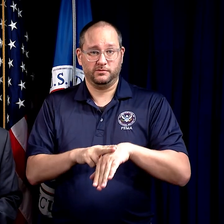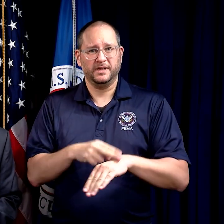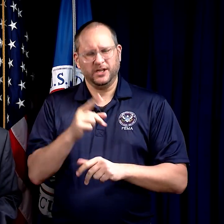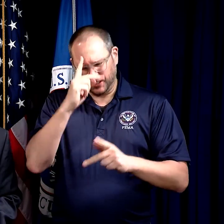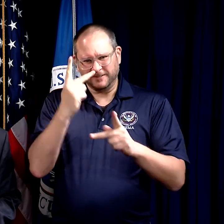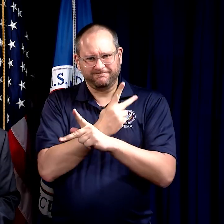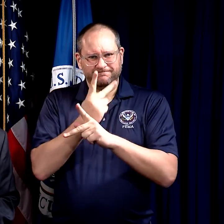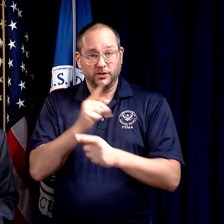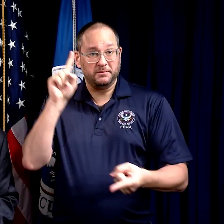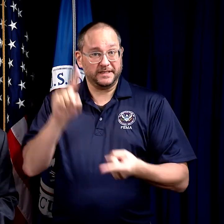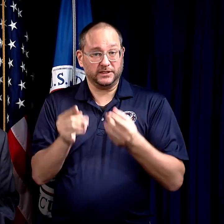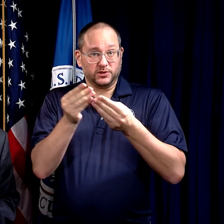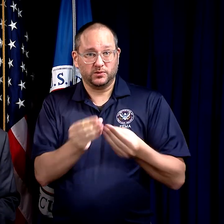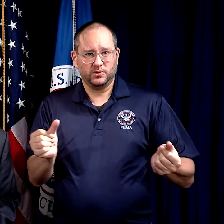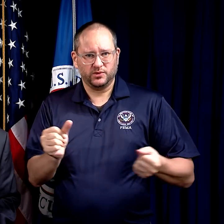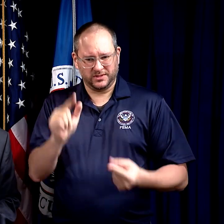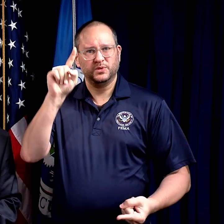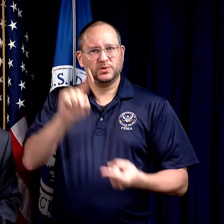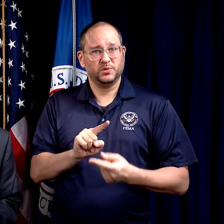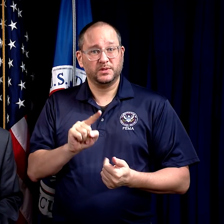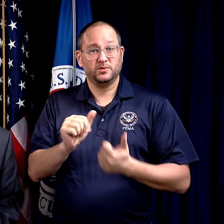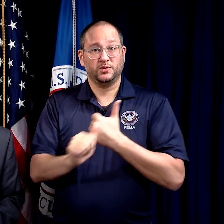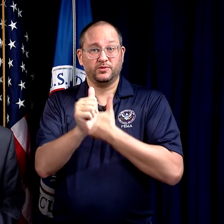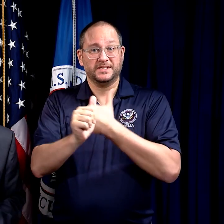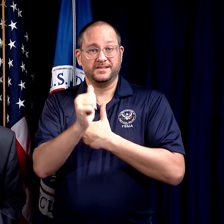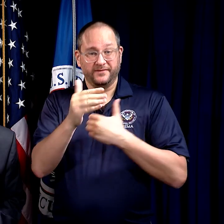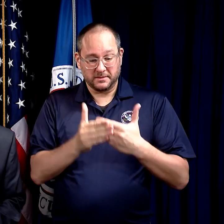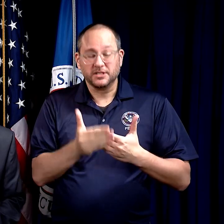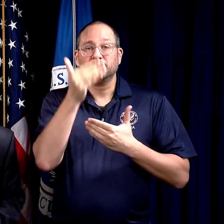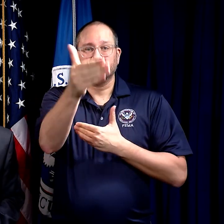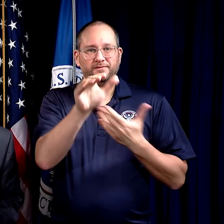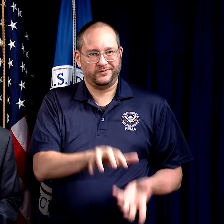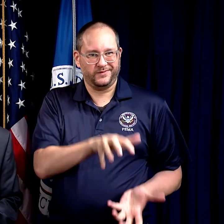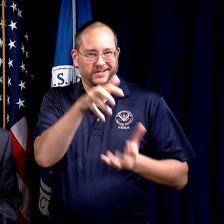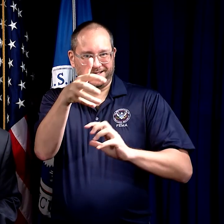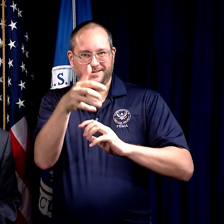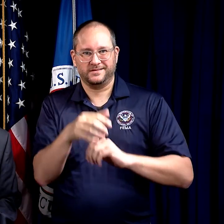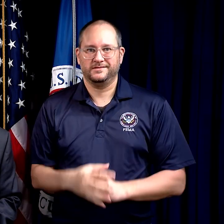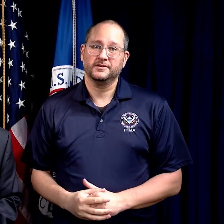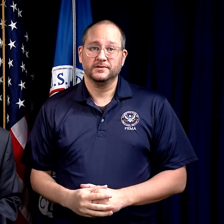They also work on mitigation solutions to reduce the risk of damage from the next disaster.